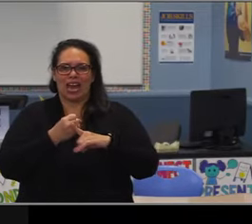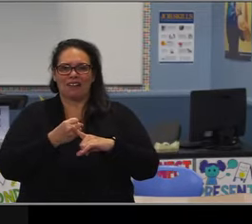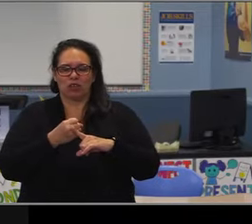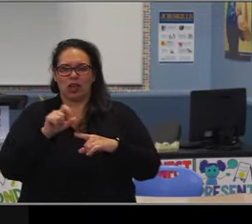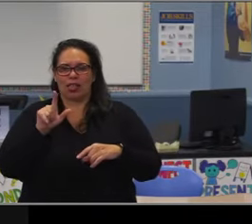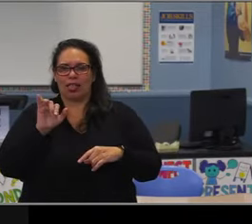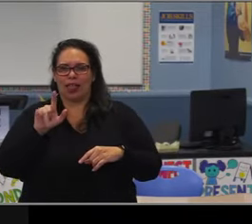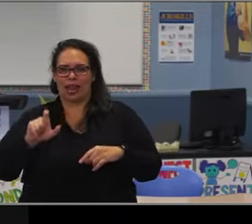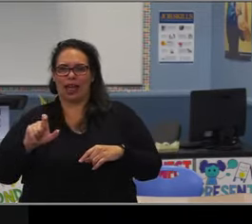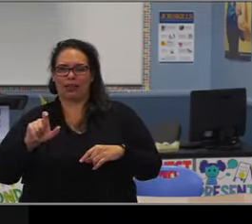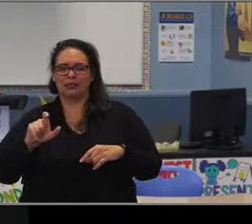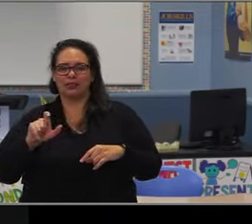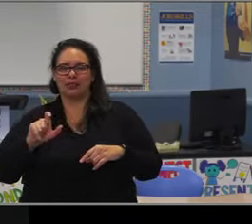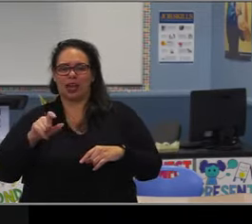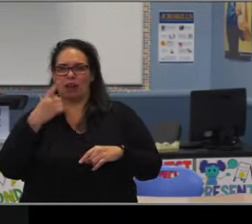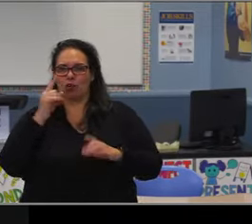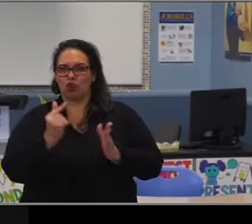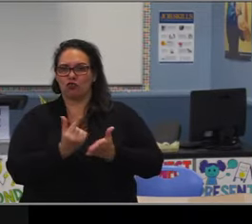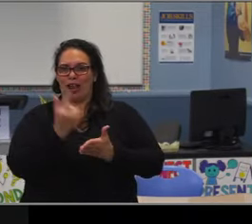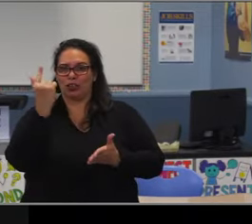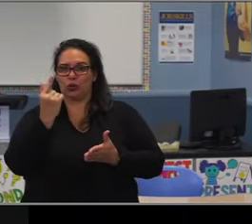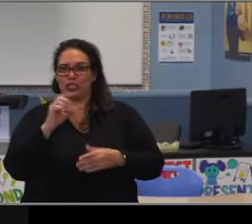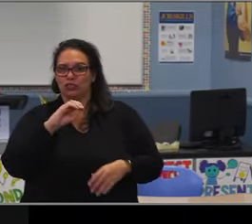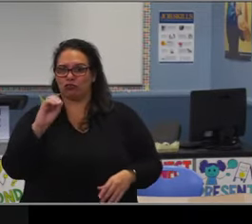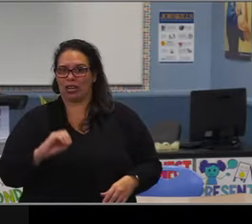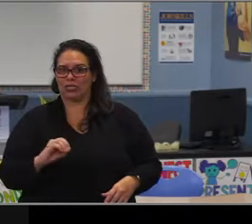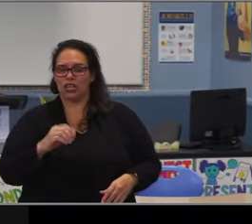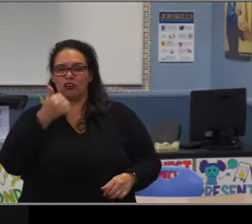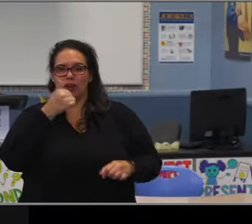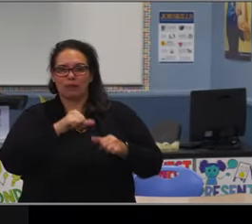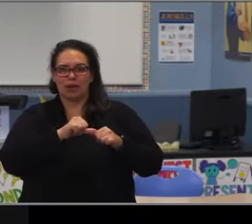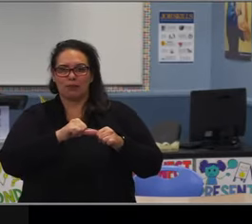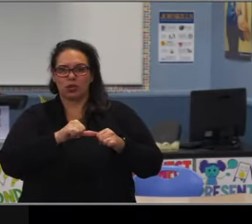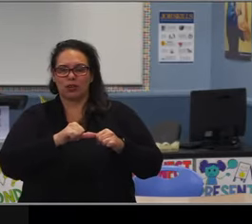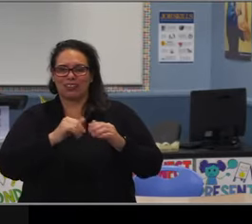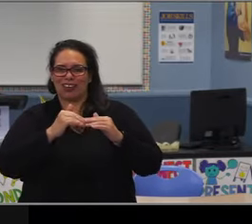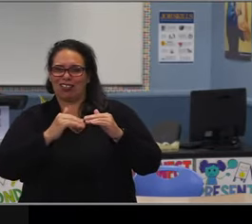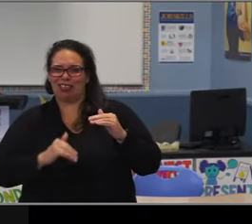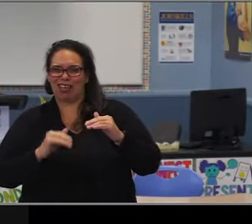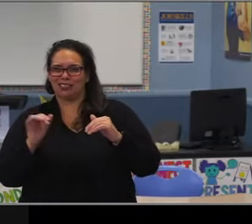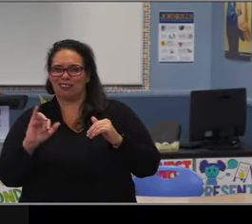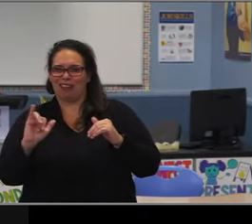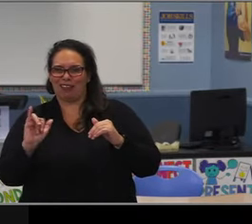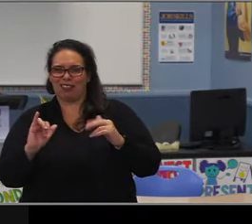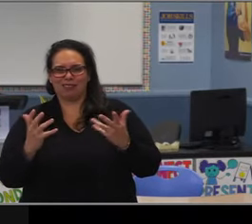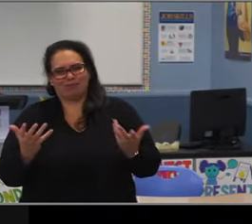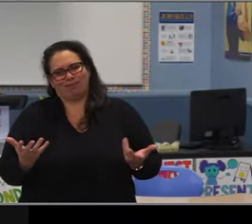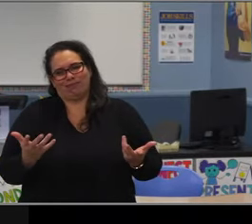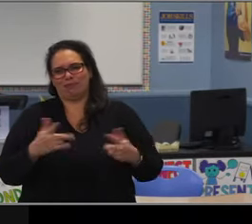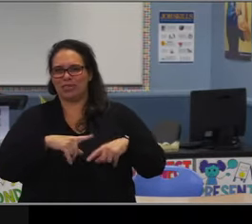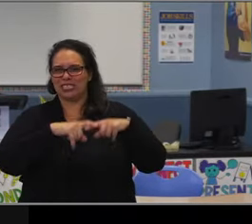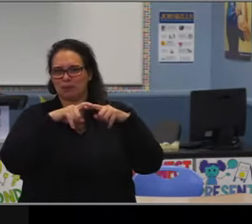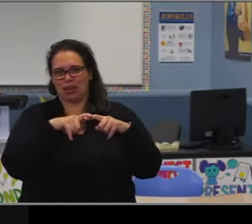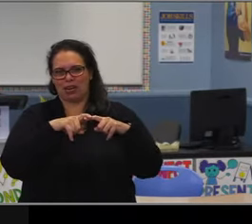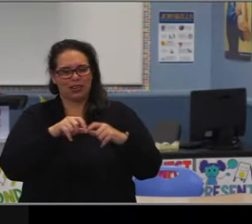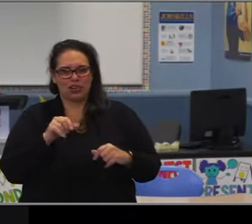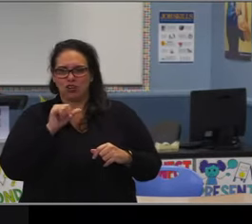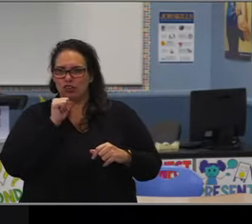So with that in mind, I guess two areas of questions. One is it's super interesting that we have growth